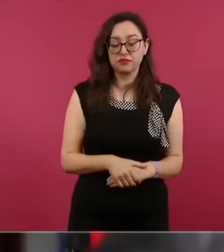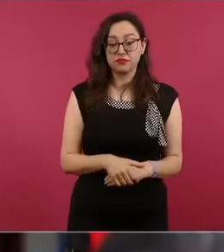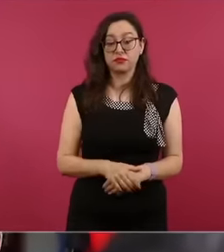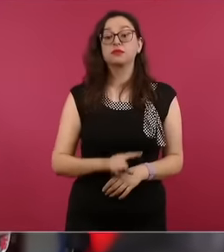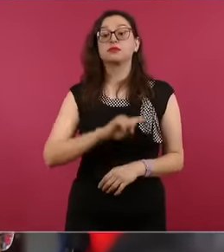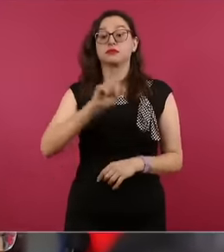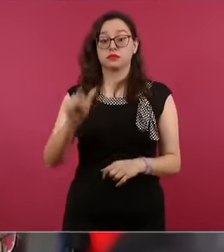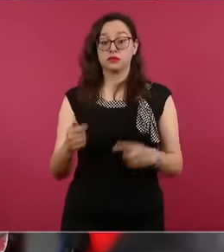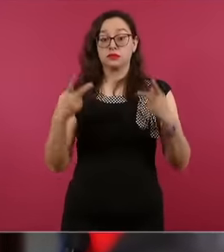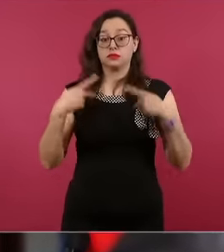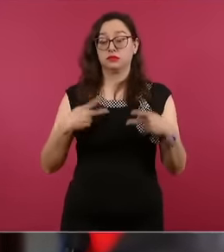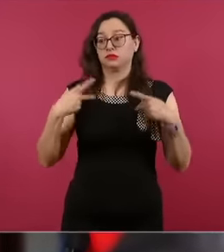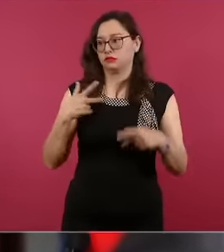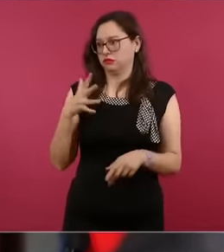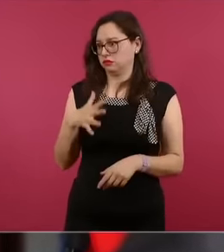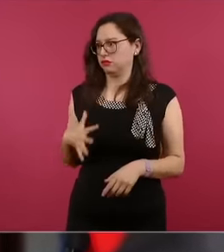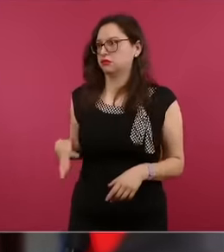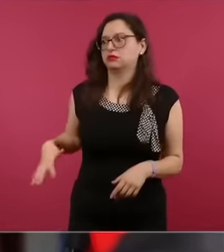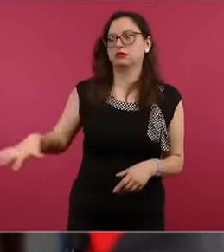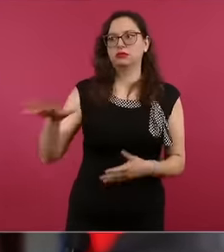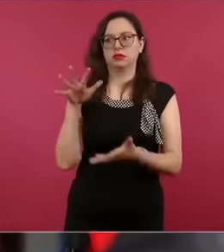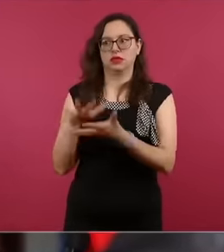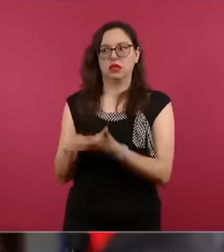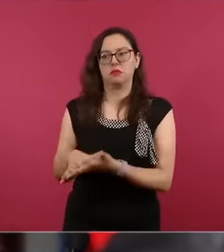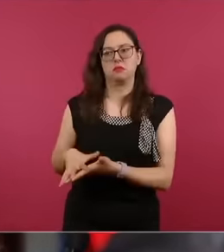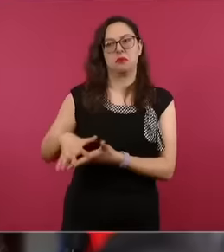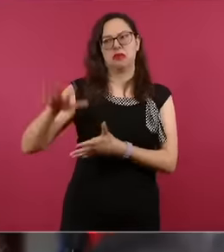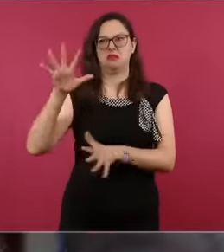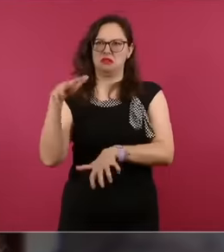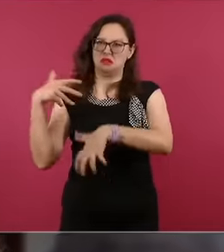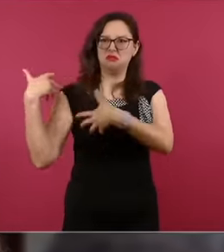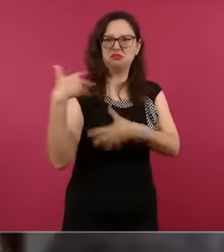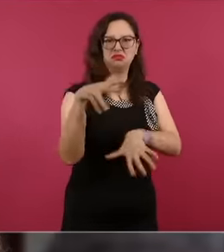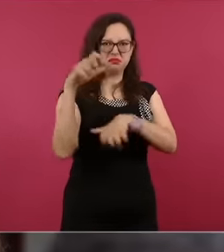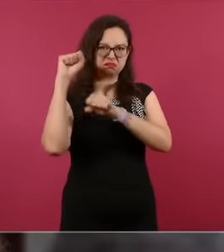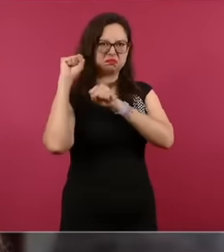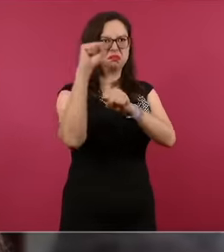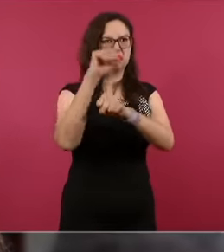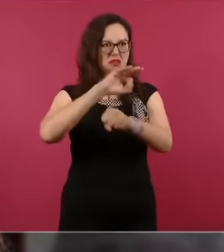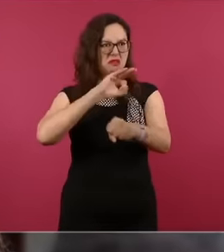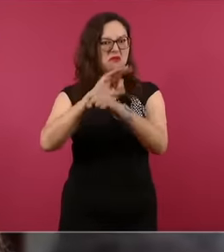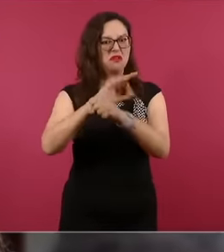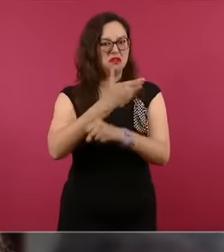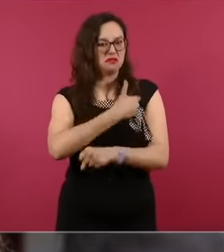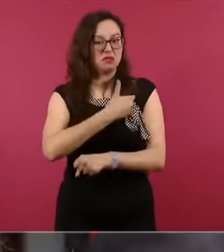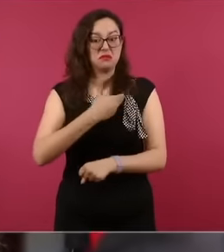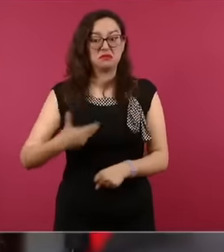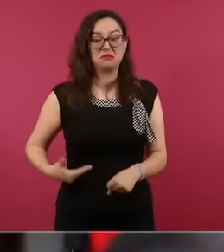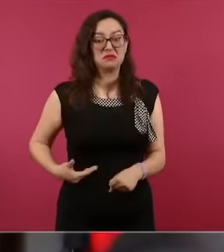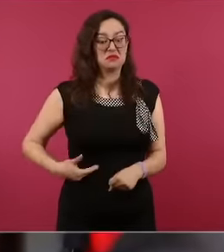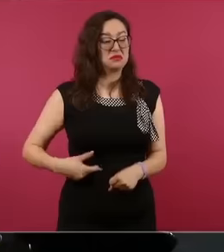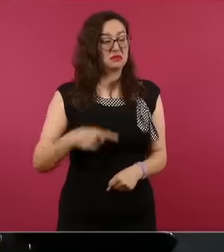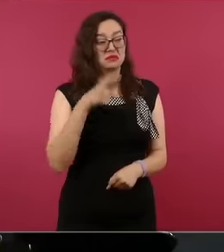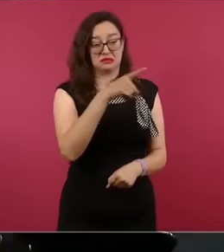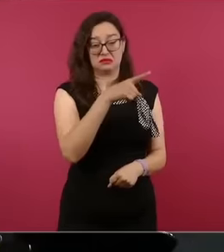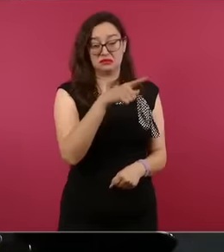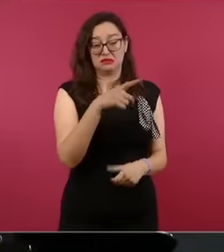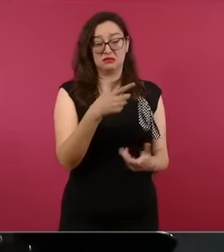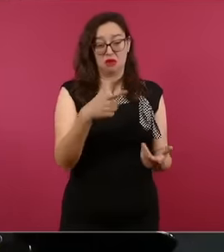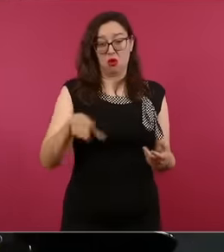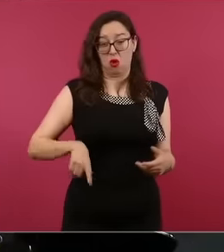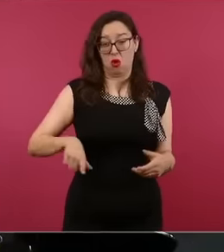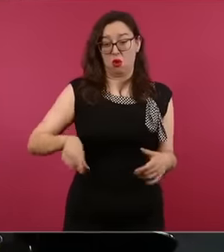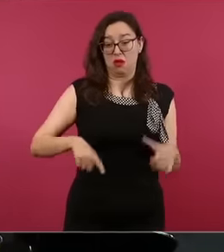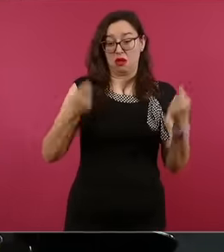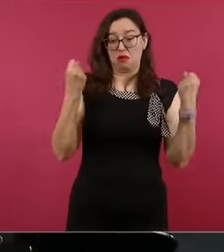was imprisoned. The repression was so much, Mr. President, that officially they say there are 50